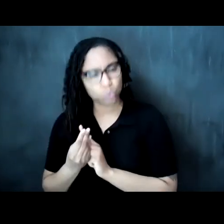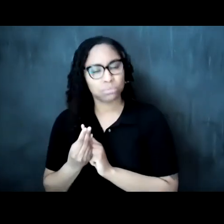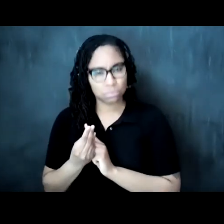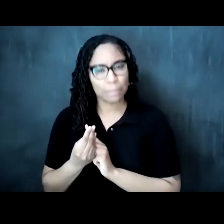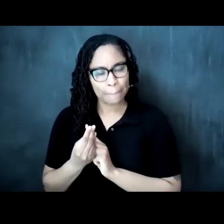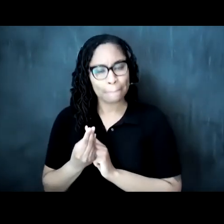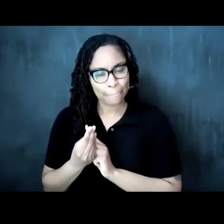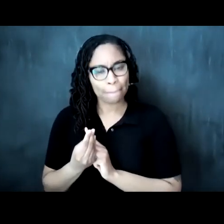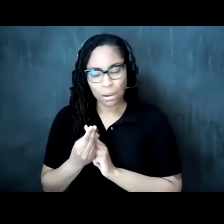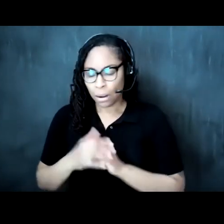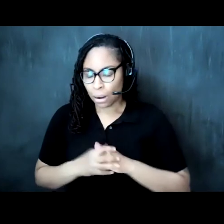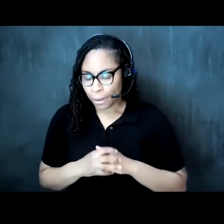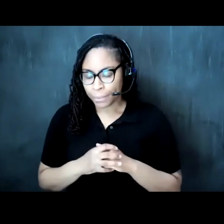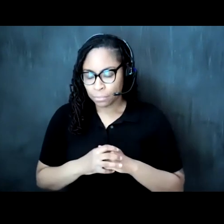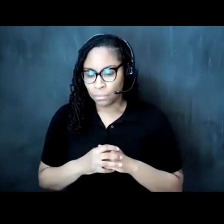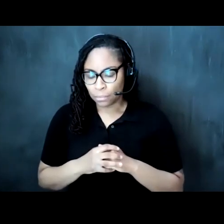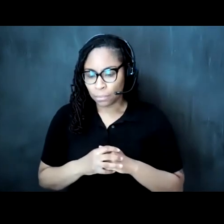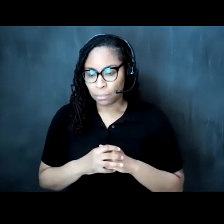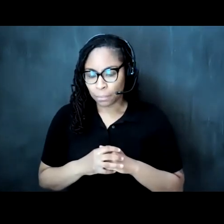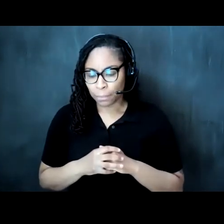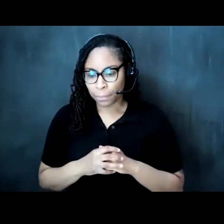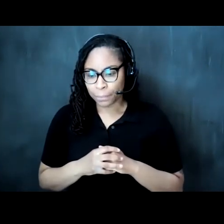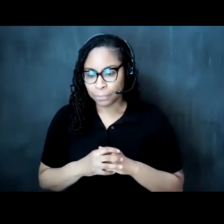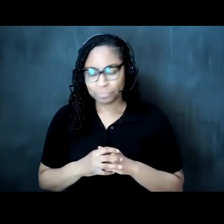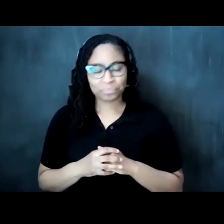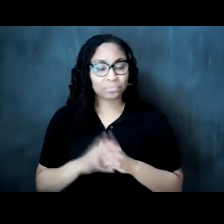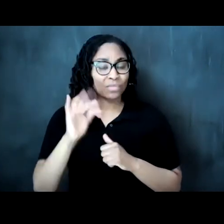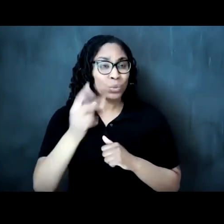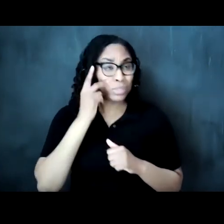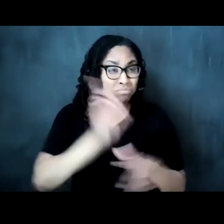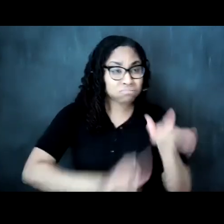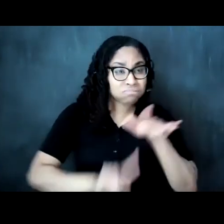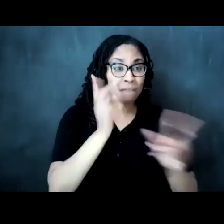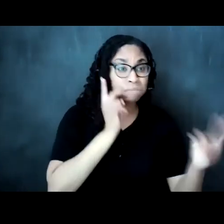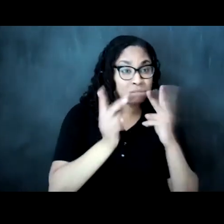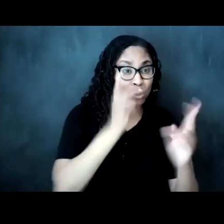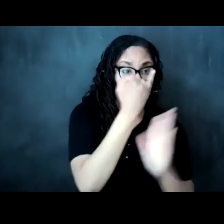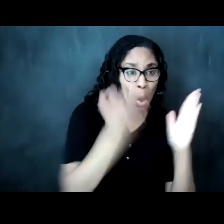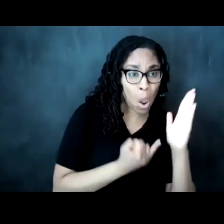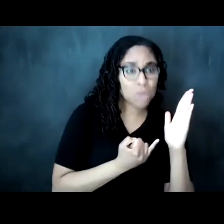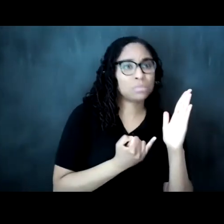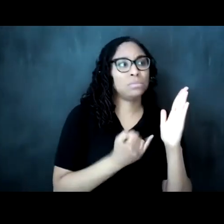embedded in the visual arts that push us to be able to imagine and to to see